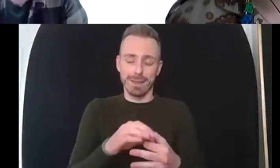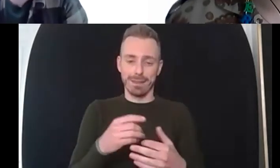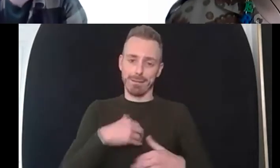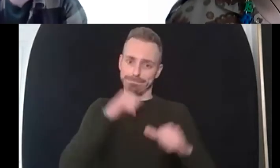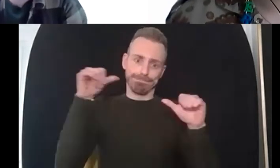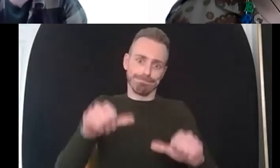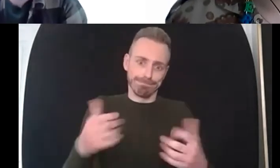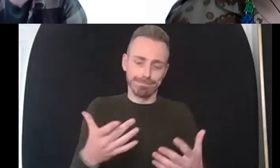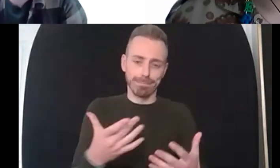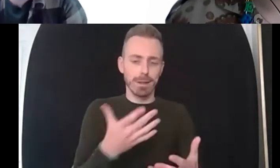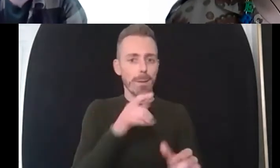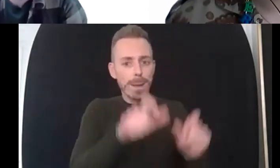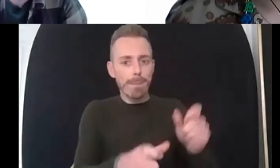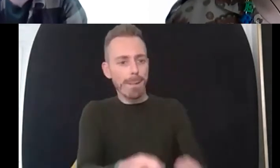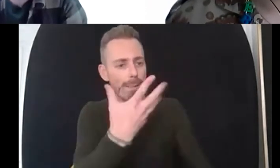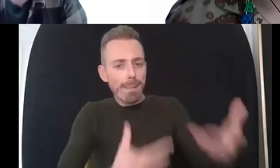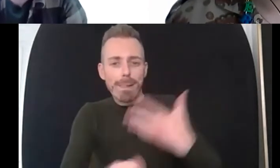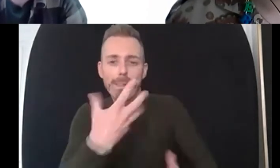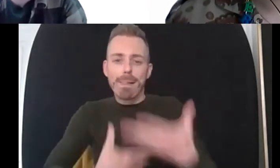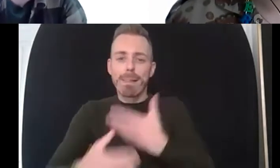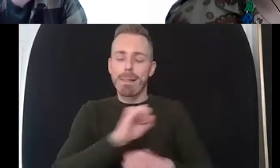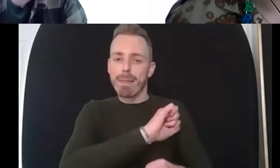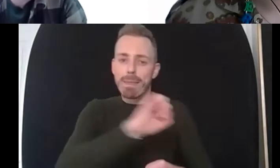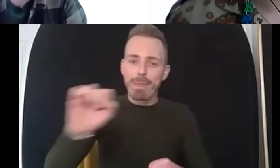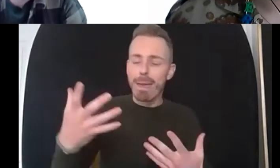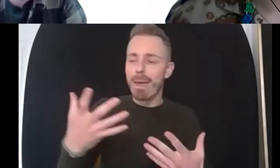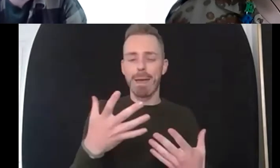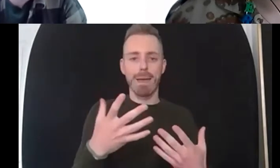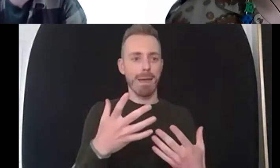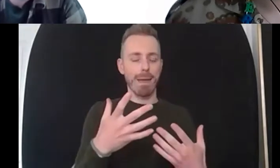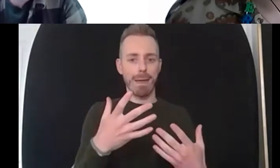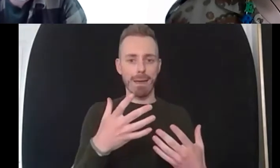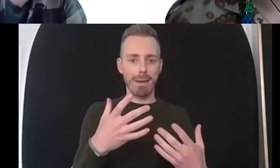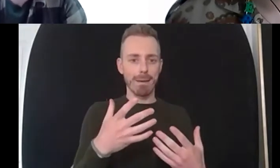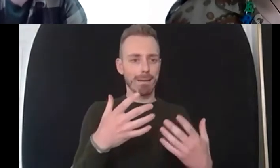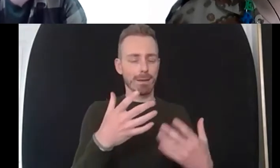to people or trying to help people i think it's a gift that um i'm not saying gifted i've been